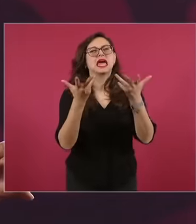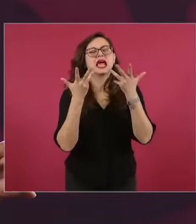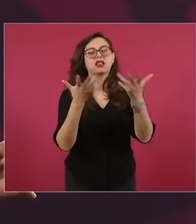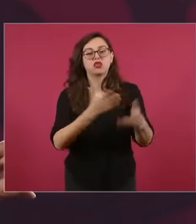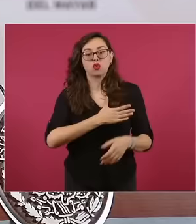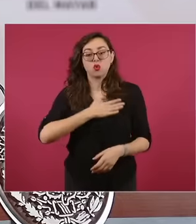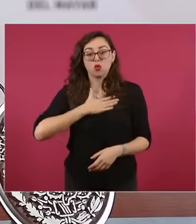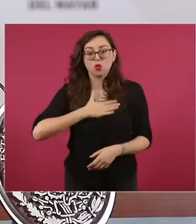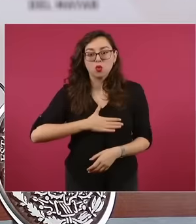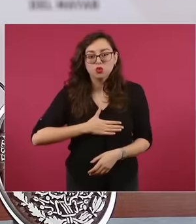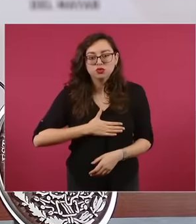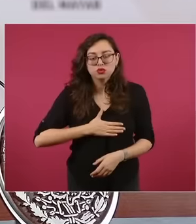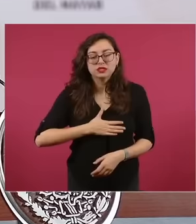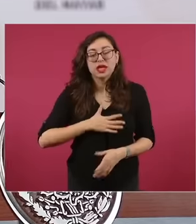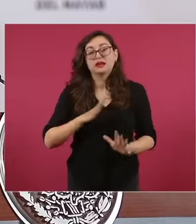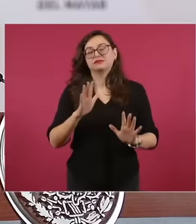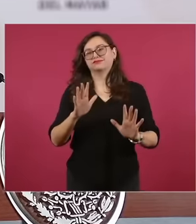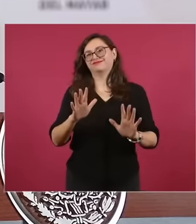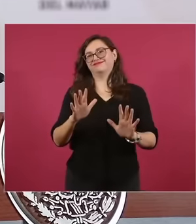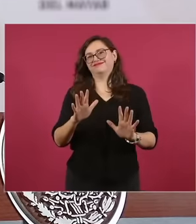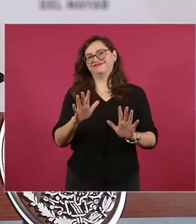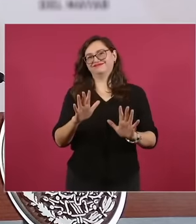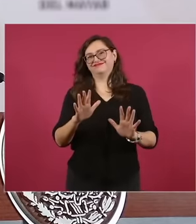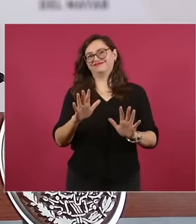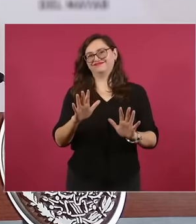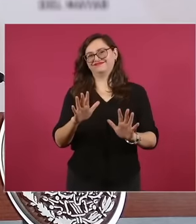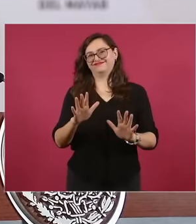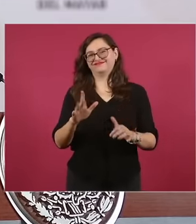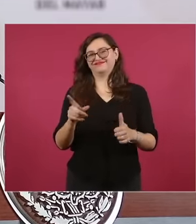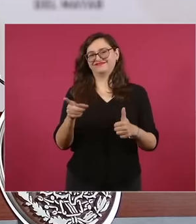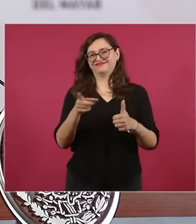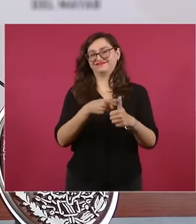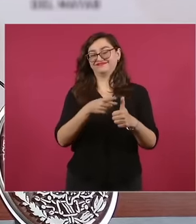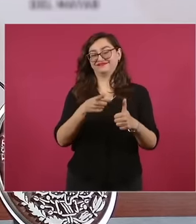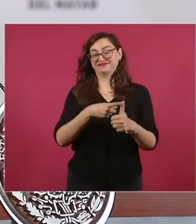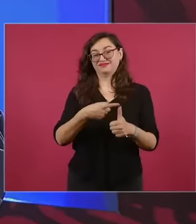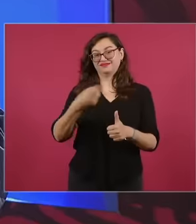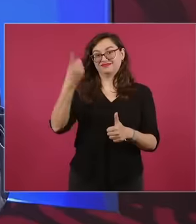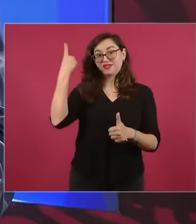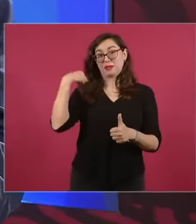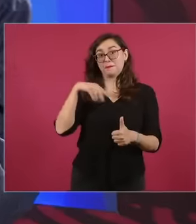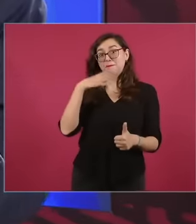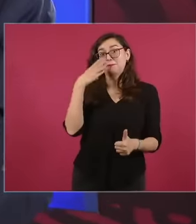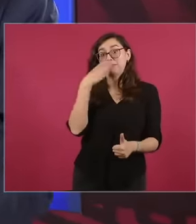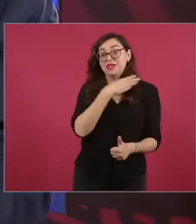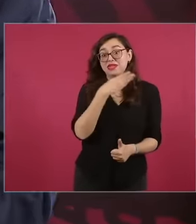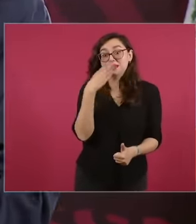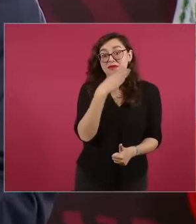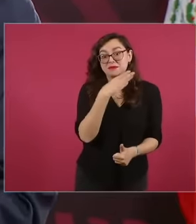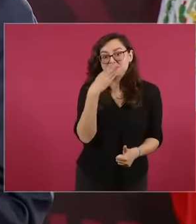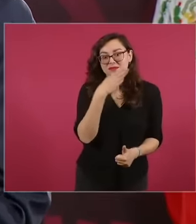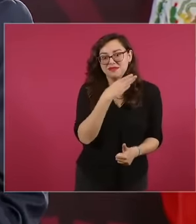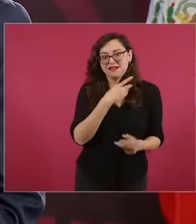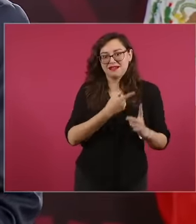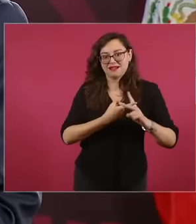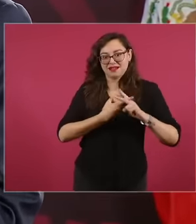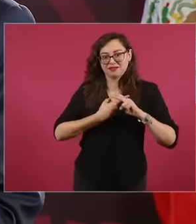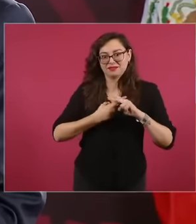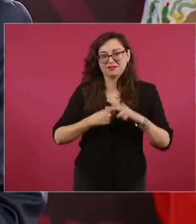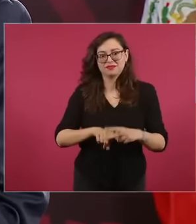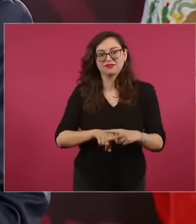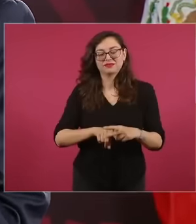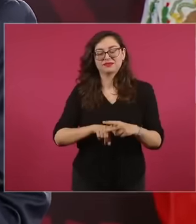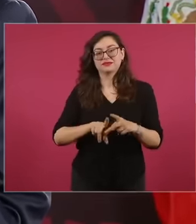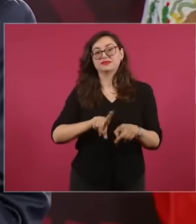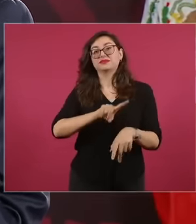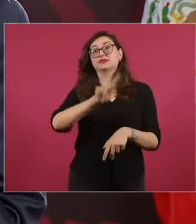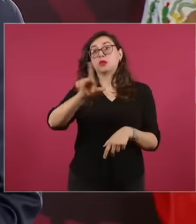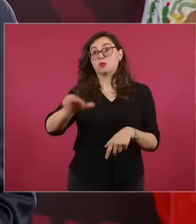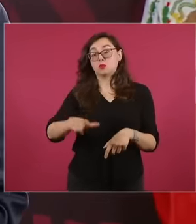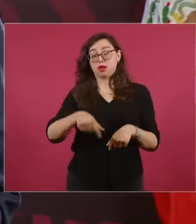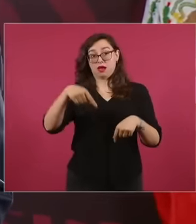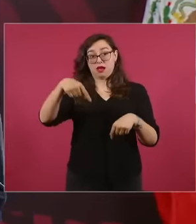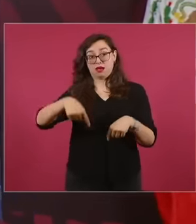biblical phrase and then it was used in the case of Mexico since